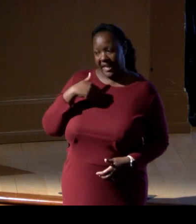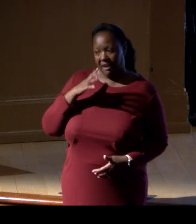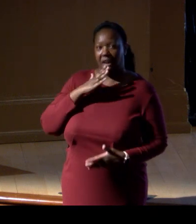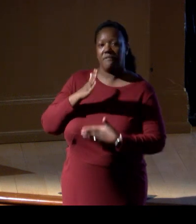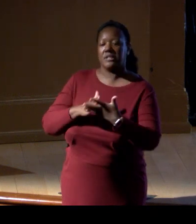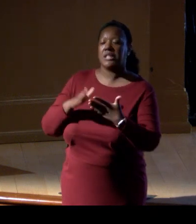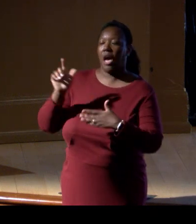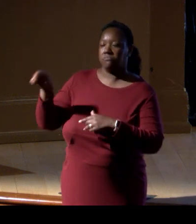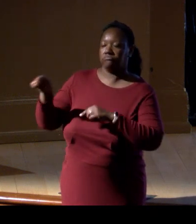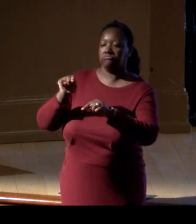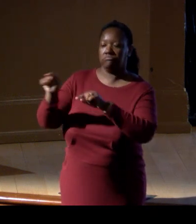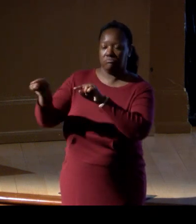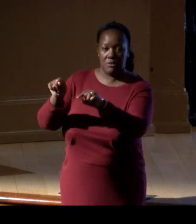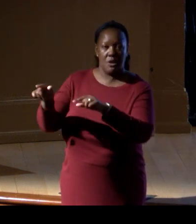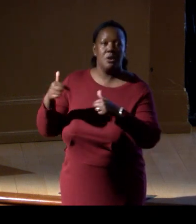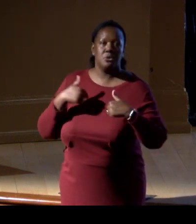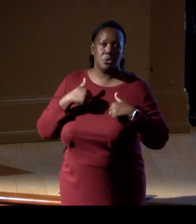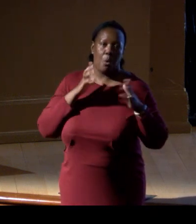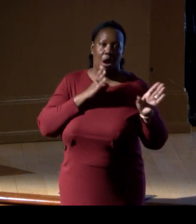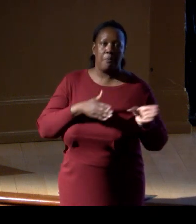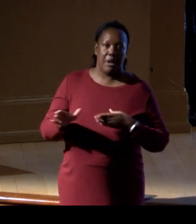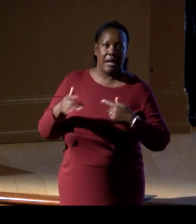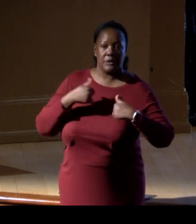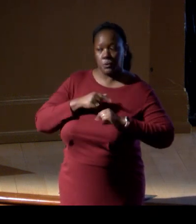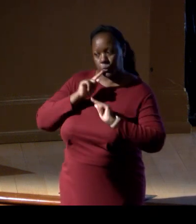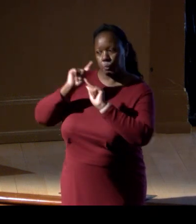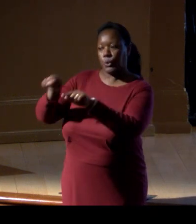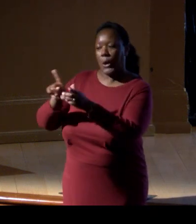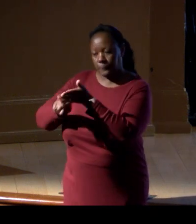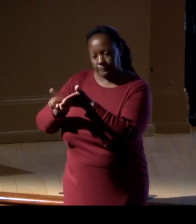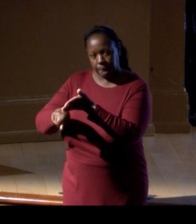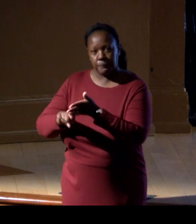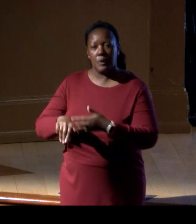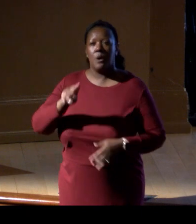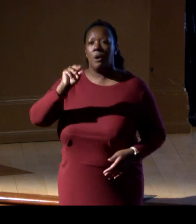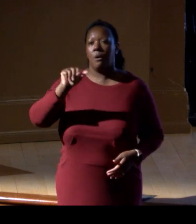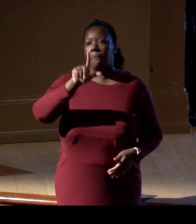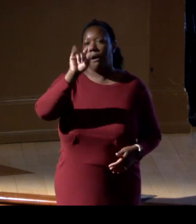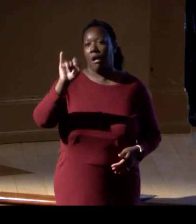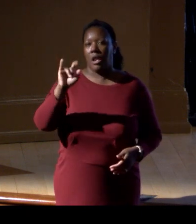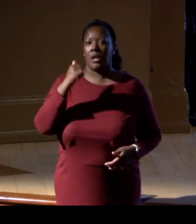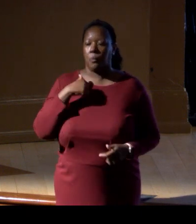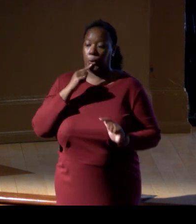self-replenishing populations of these species. So, and Molly is going to use eDNA to detect this.